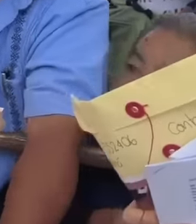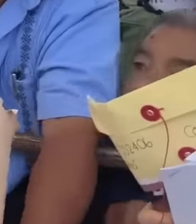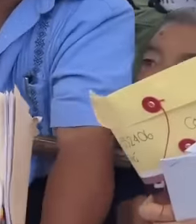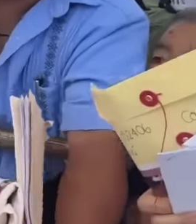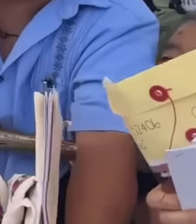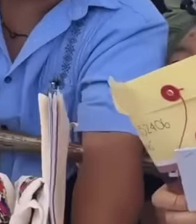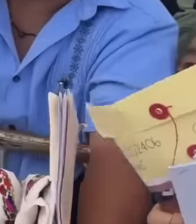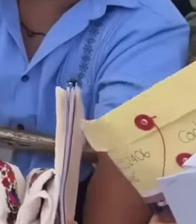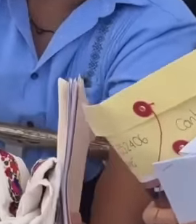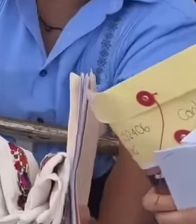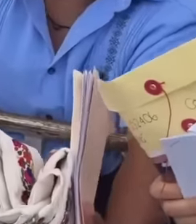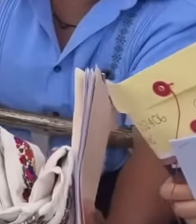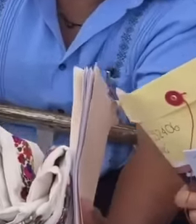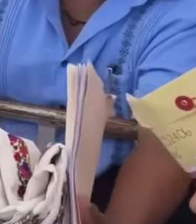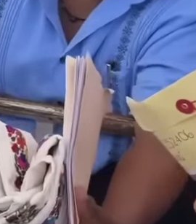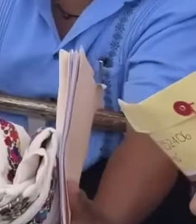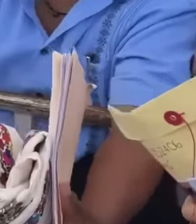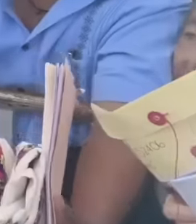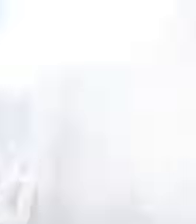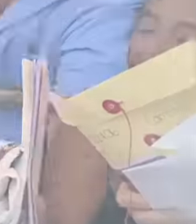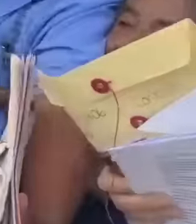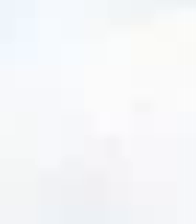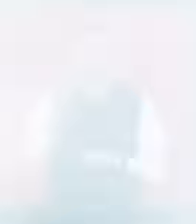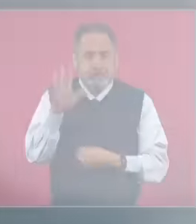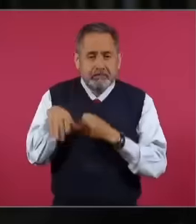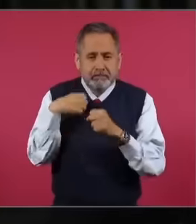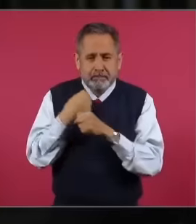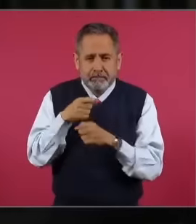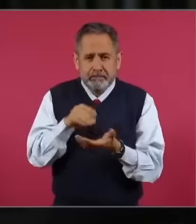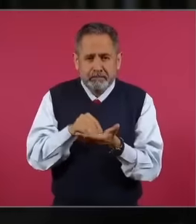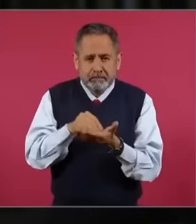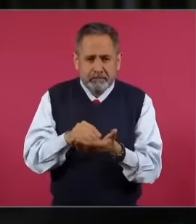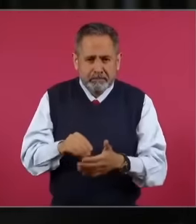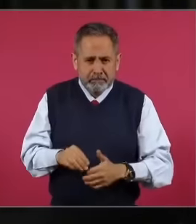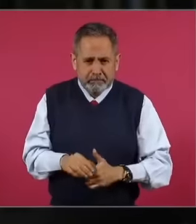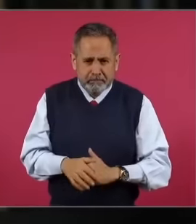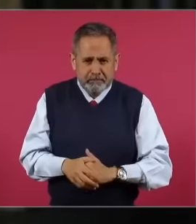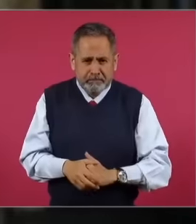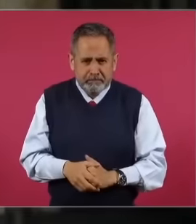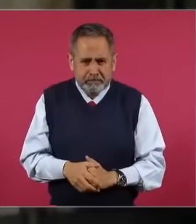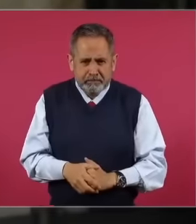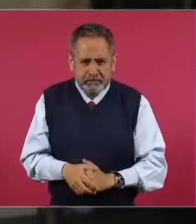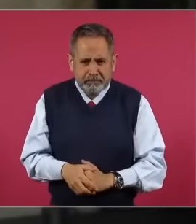conference of Press, this reporter asked to speak to thank President López